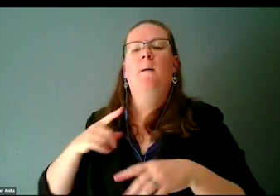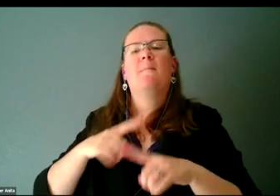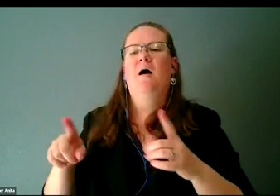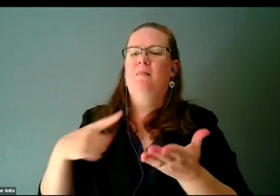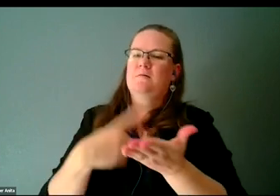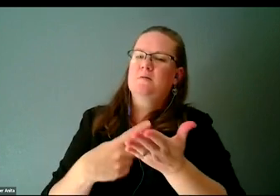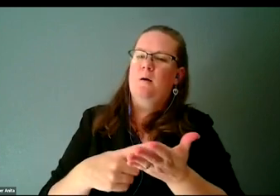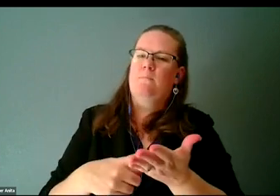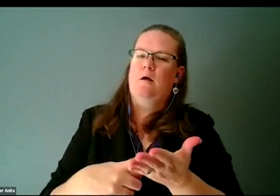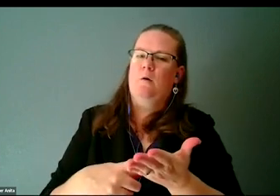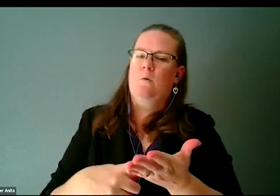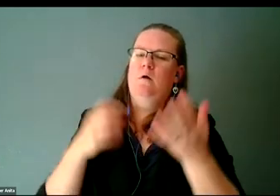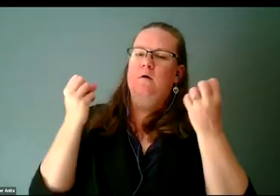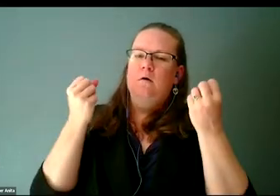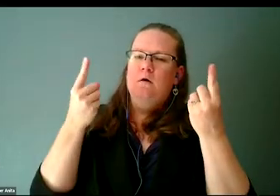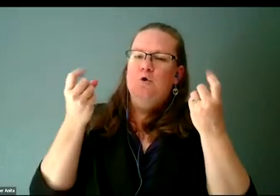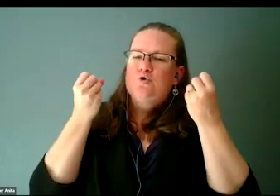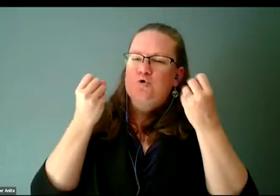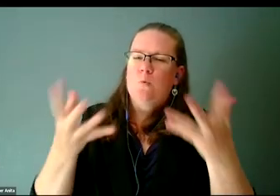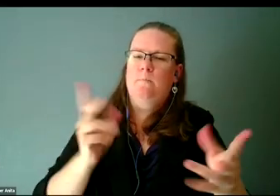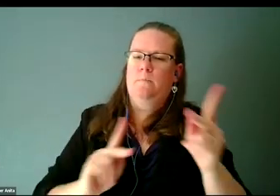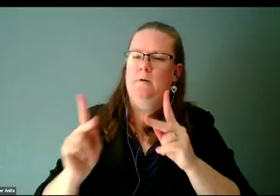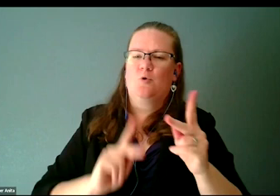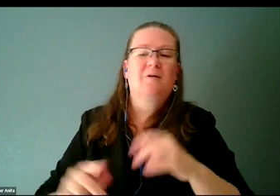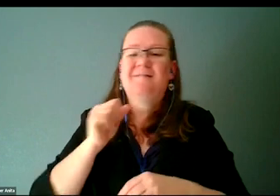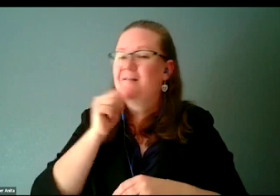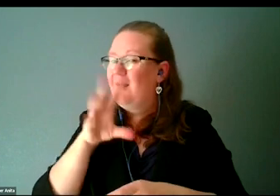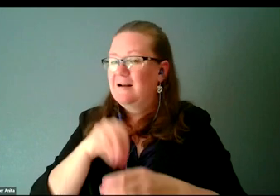that aren't in STEM that should be.